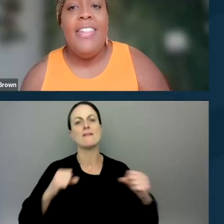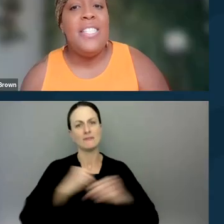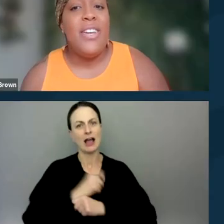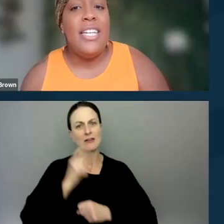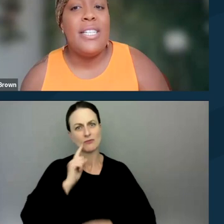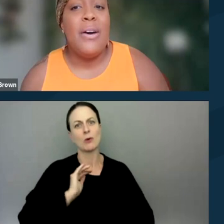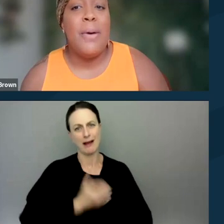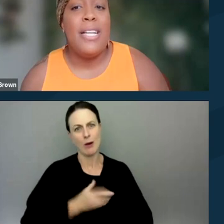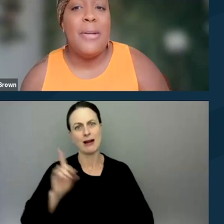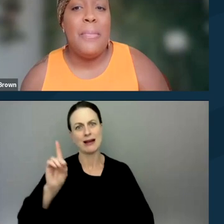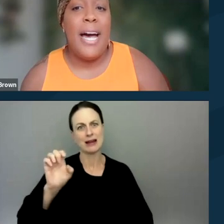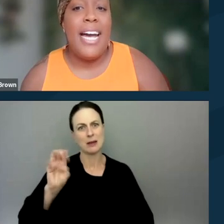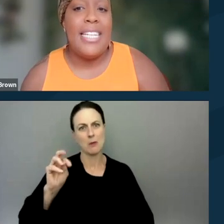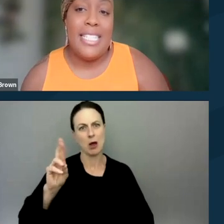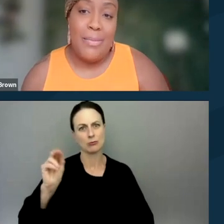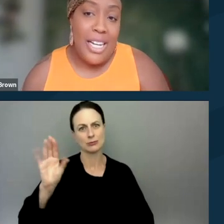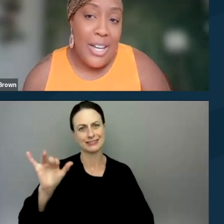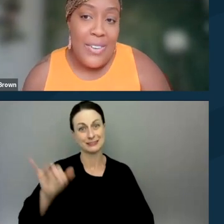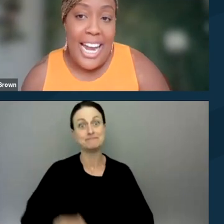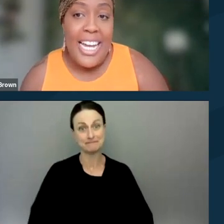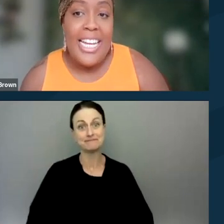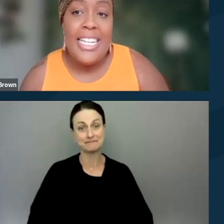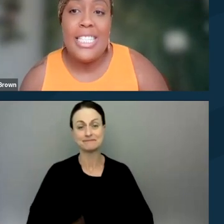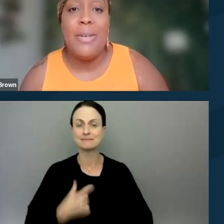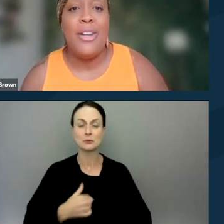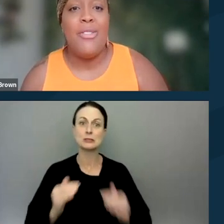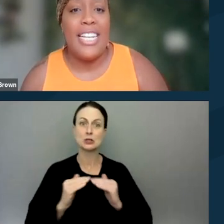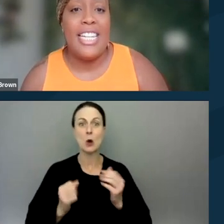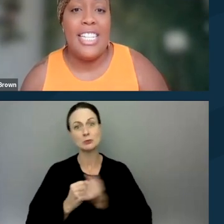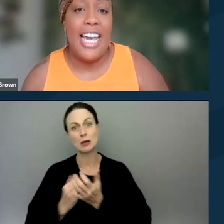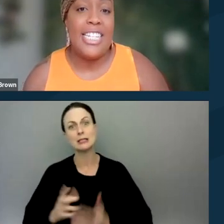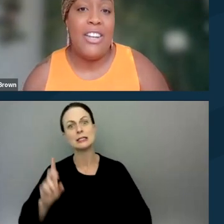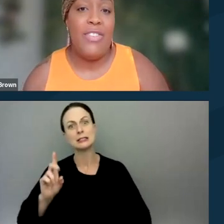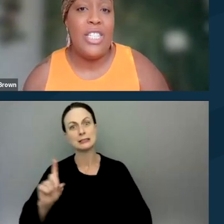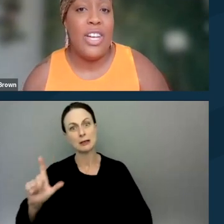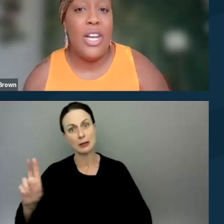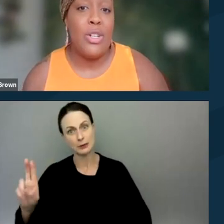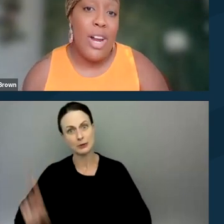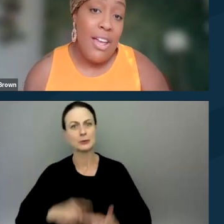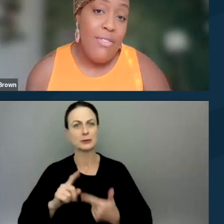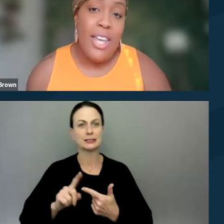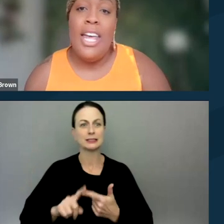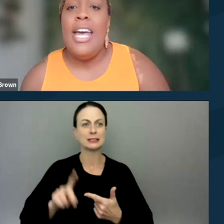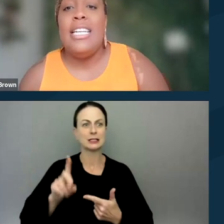This event is co-sponsored by Disability Law United, Disability Rights Education and Defense Fund or DREDF,